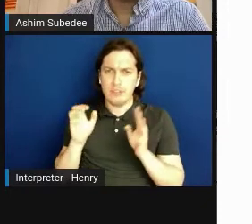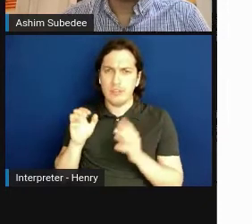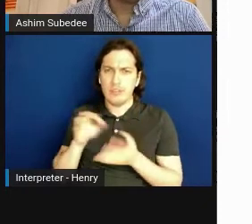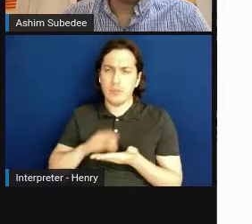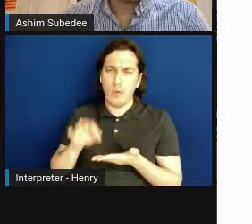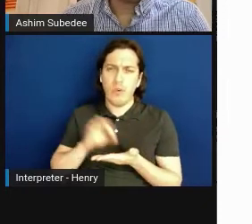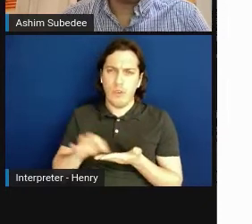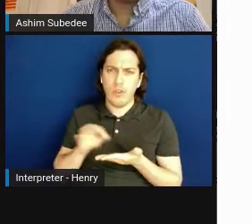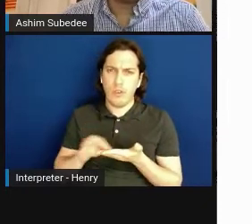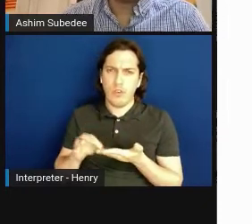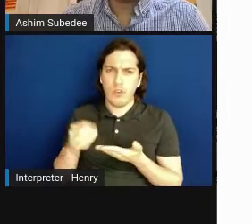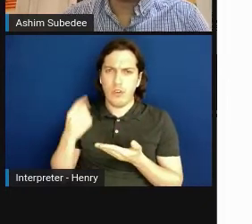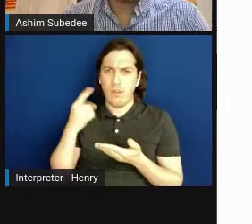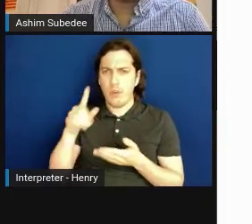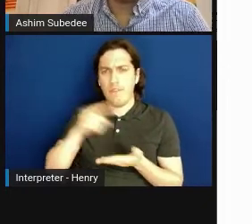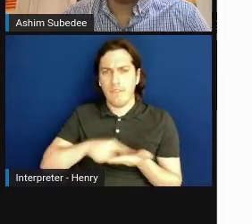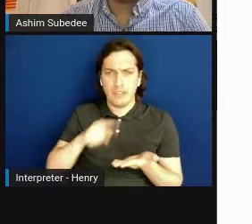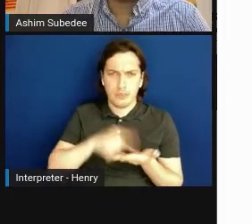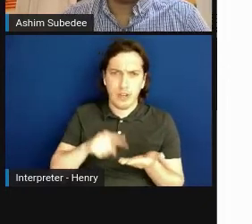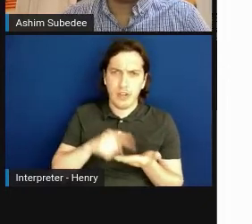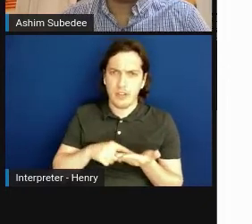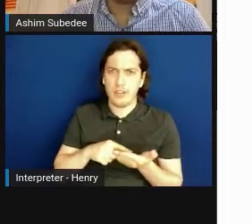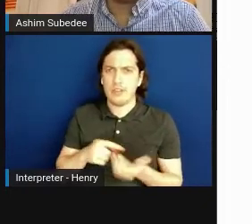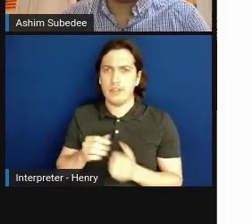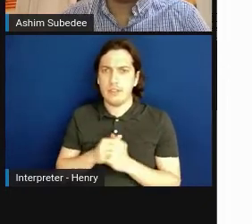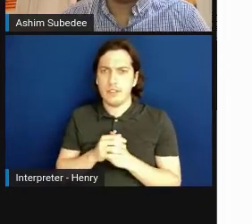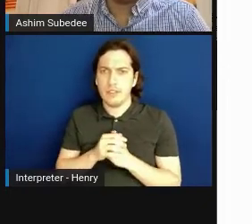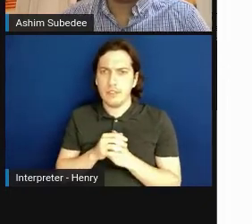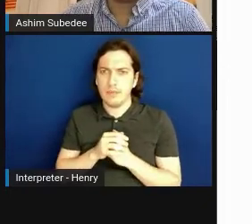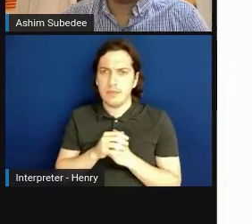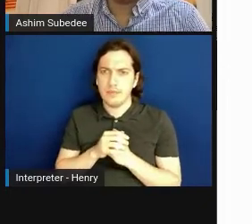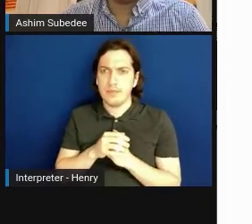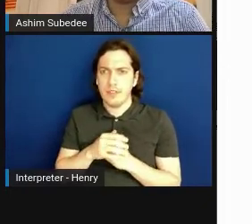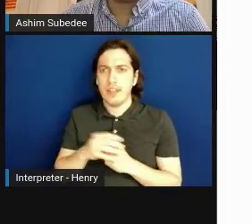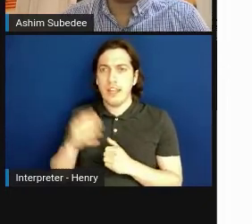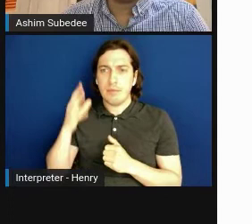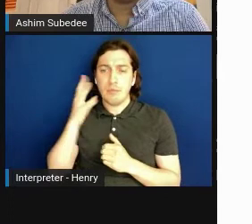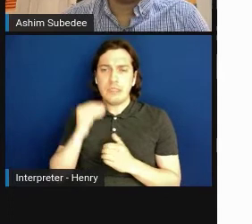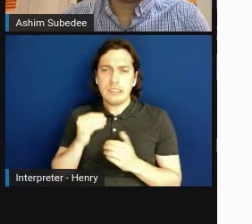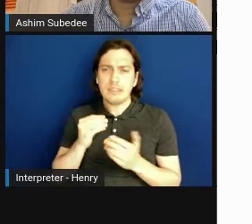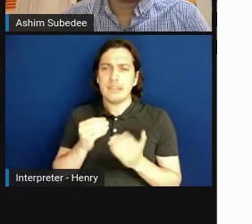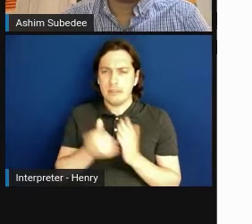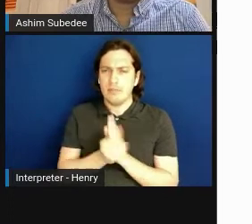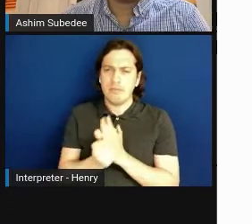For your investigator and approach, the expertise plays, comes into play, so you'll be able to really leverage the expertise